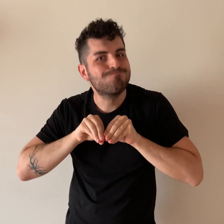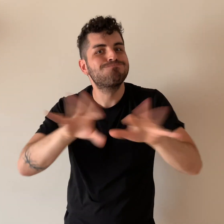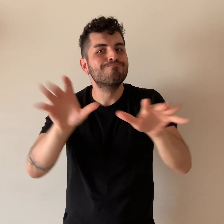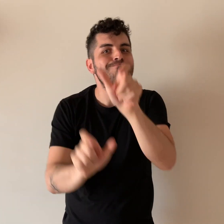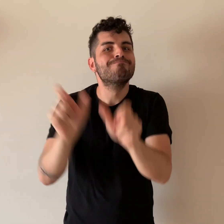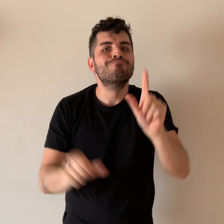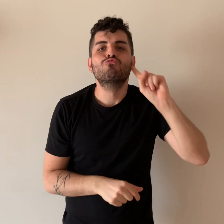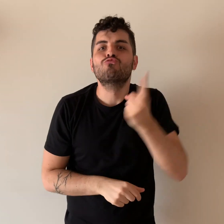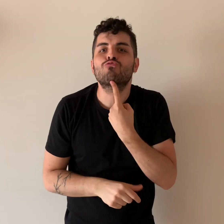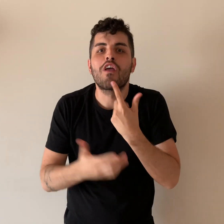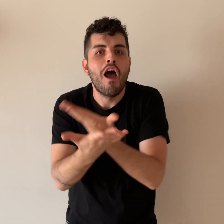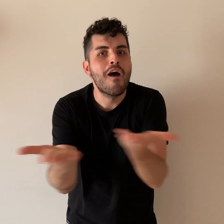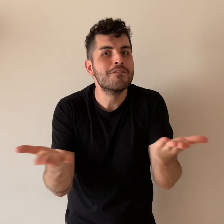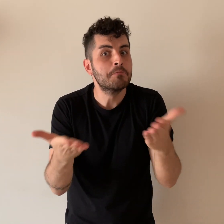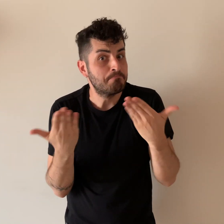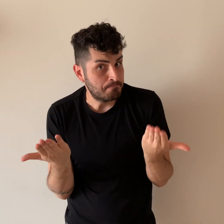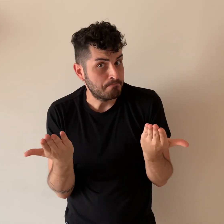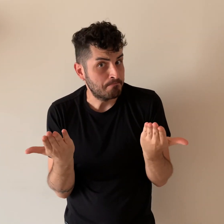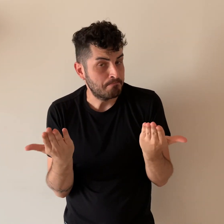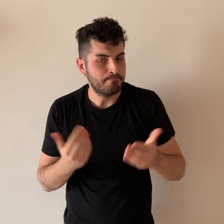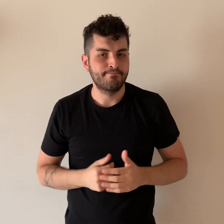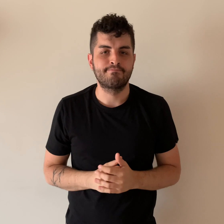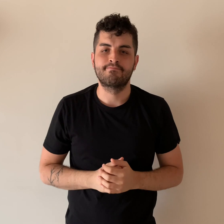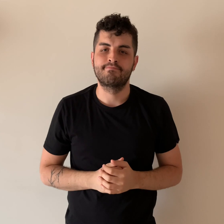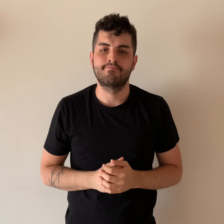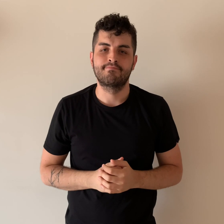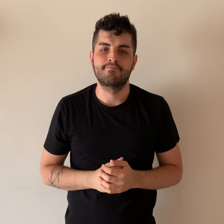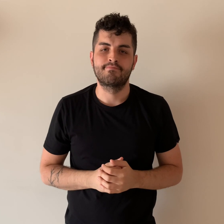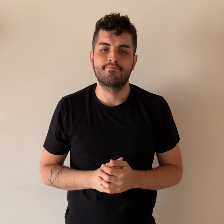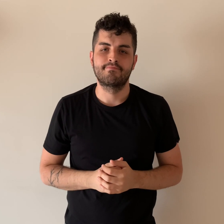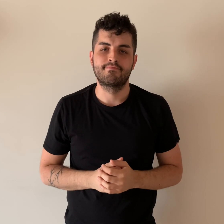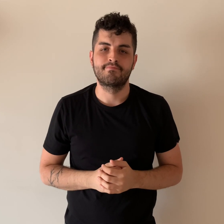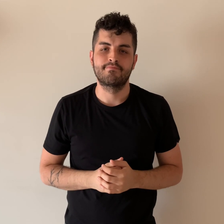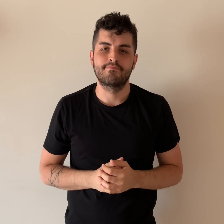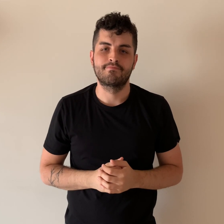be better used for other resources that may benefit Deaf people more?